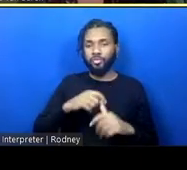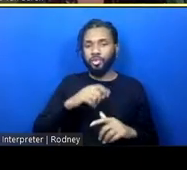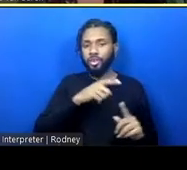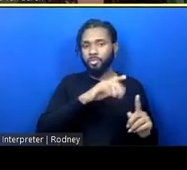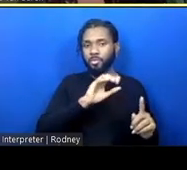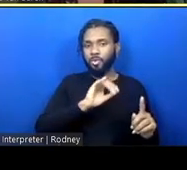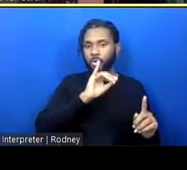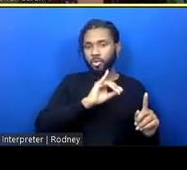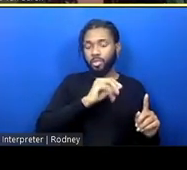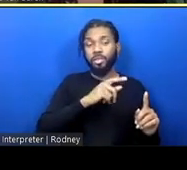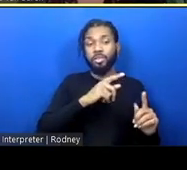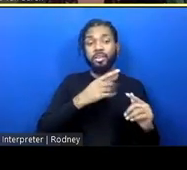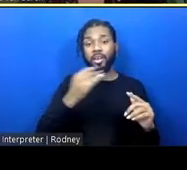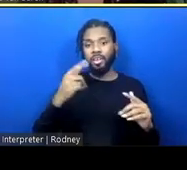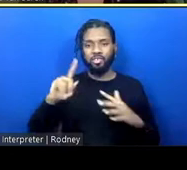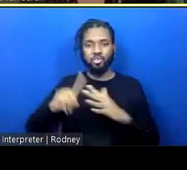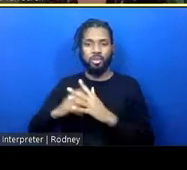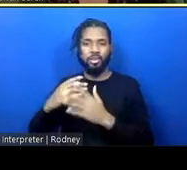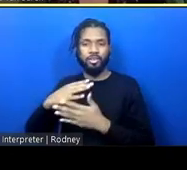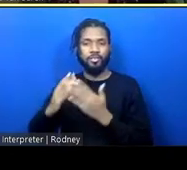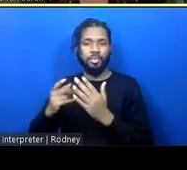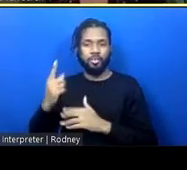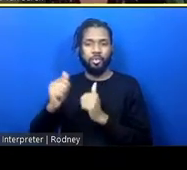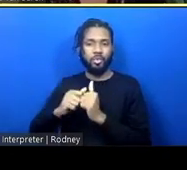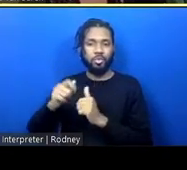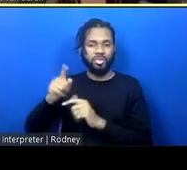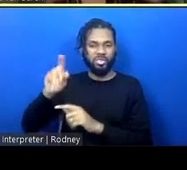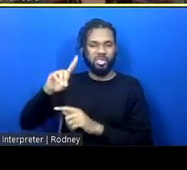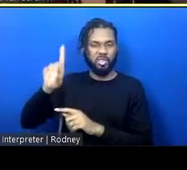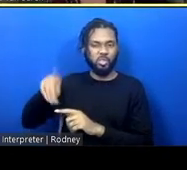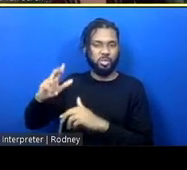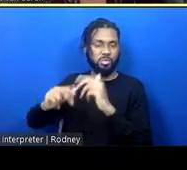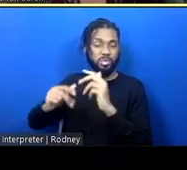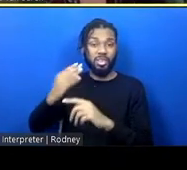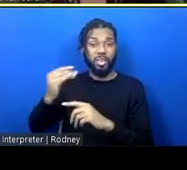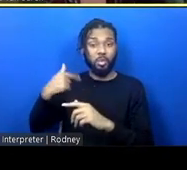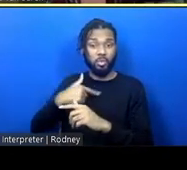Building in Detroit, right? Similar kind of multiuse hub, and we're just got to expand that idea, right?